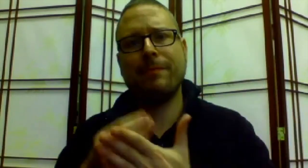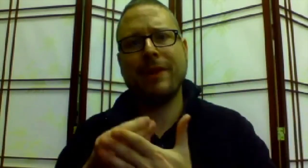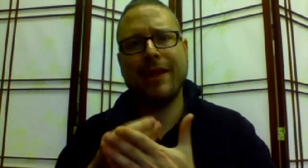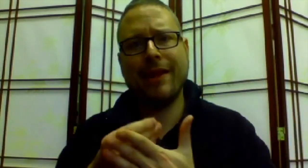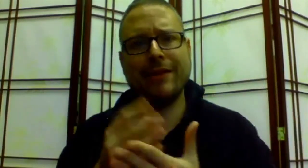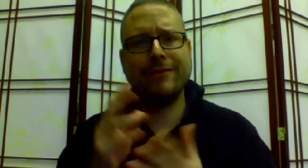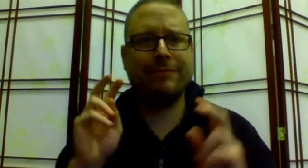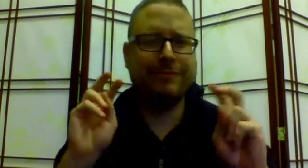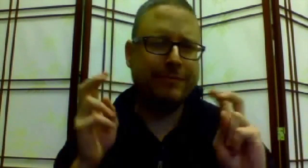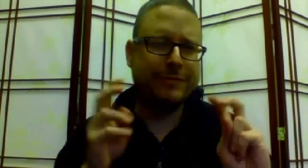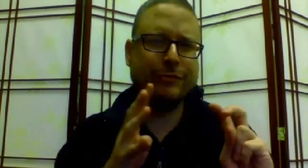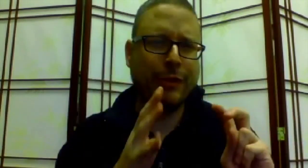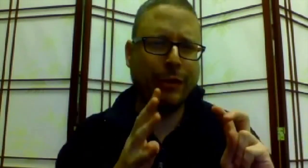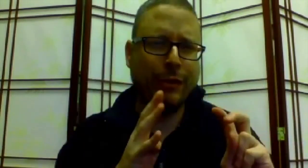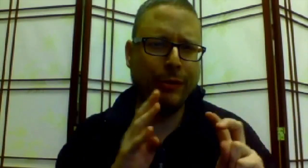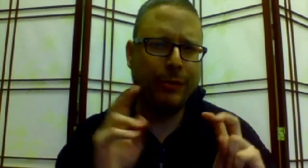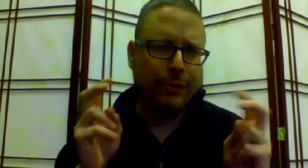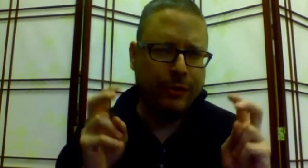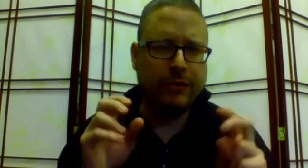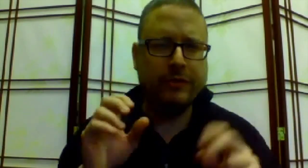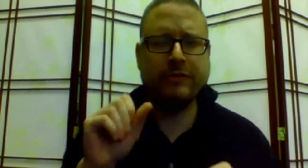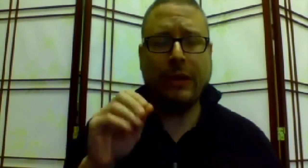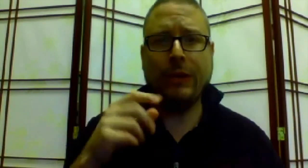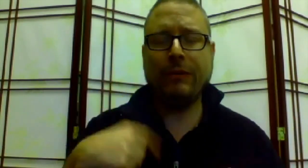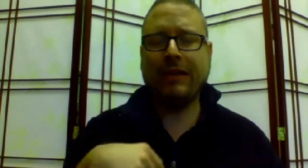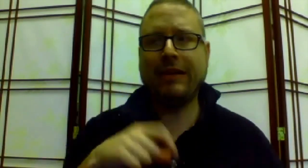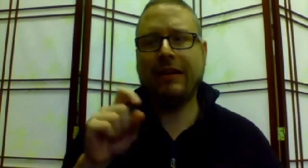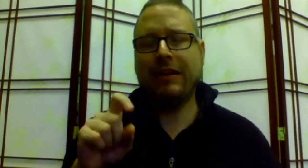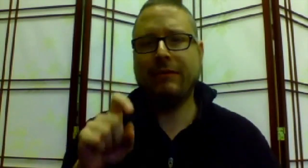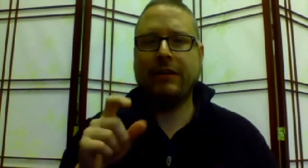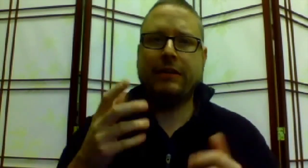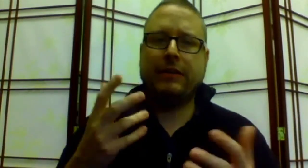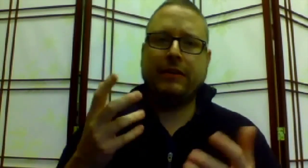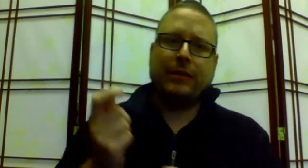It comes down to the issue of money.